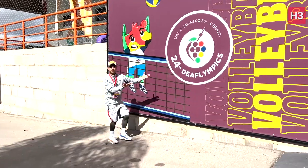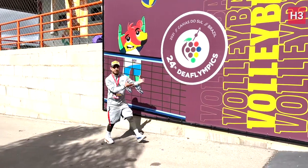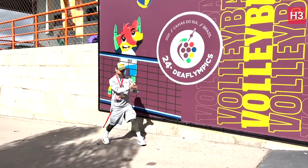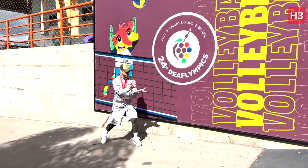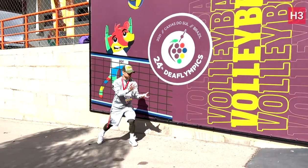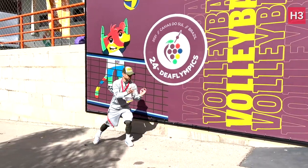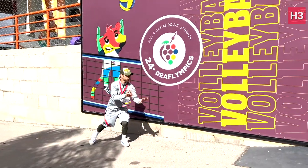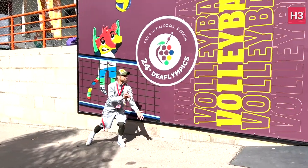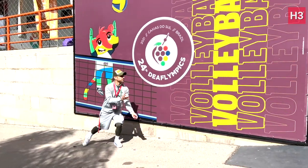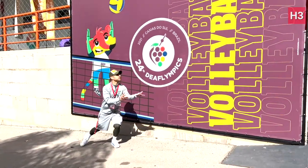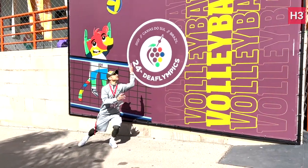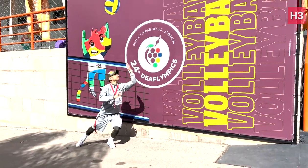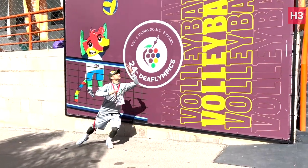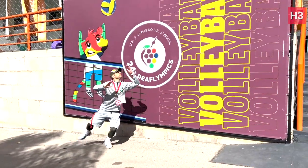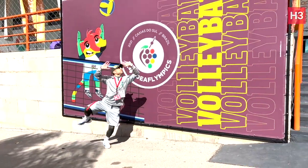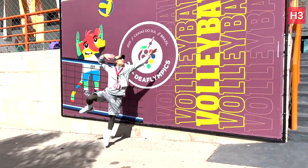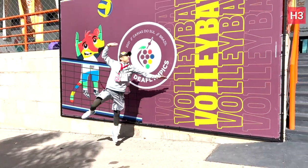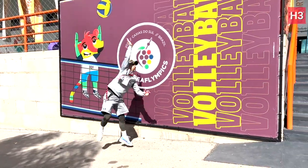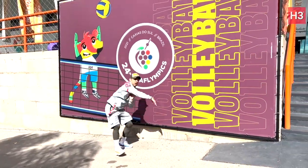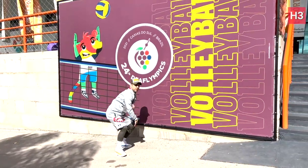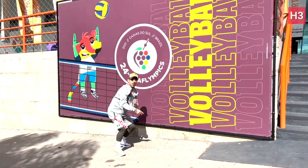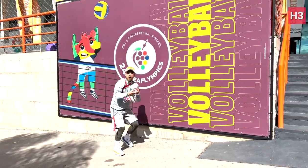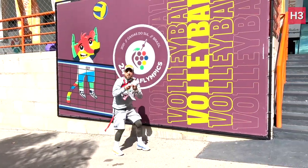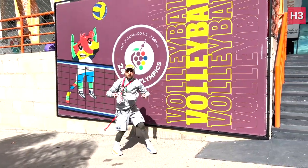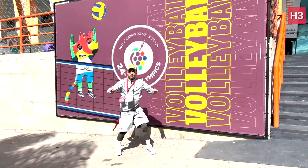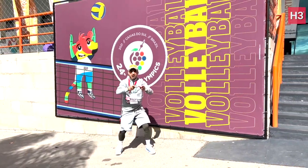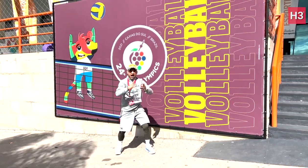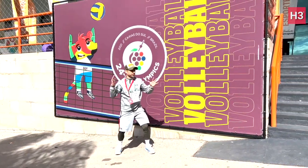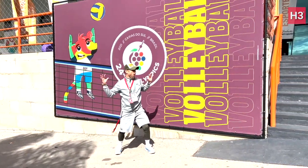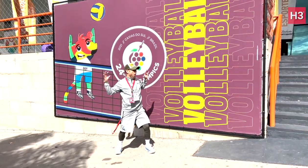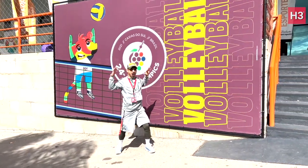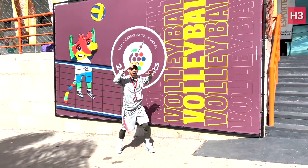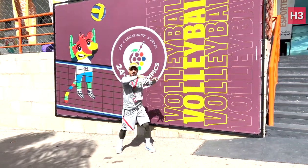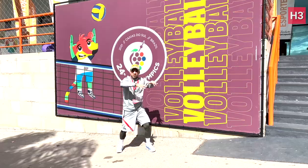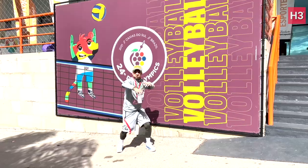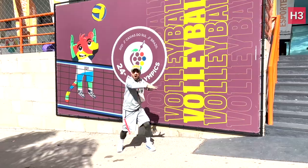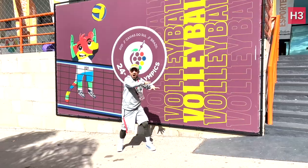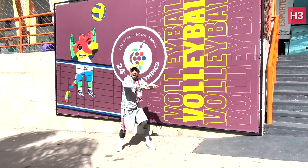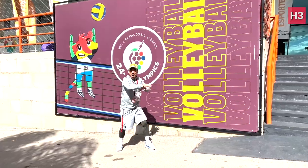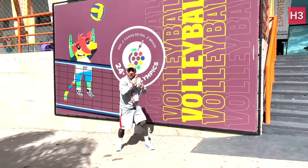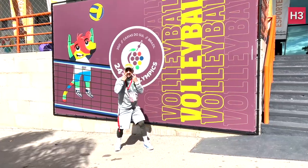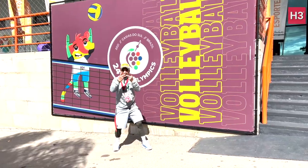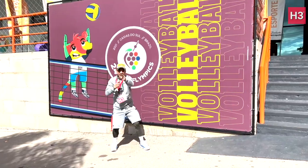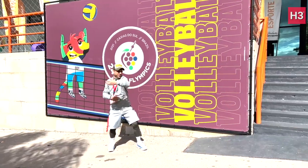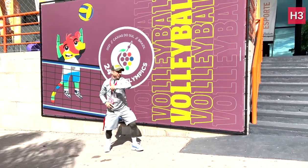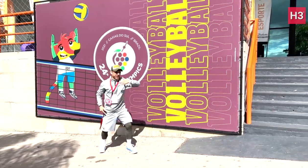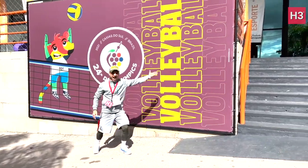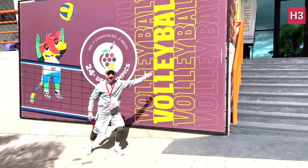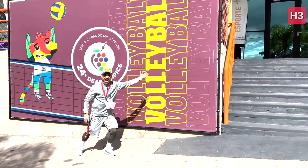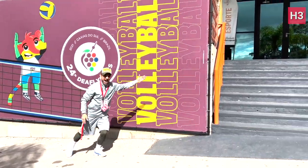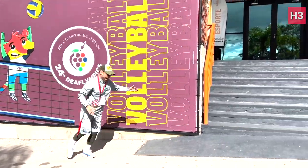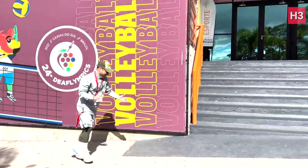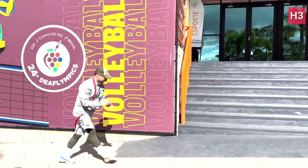I am excited for the Deaflympics Volleyball which begins here!